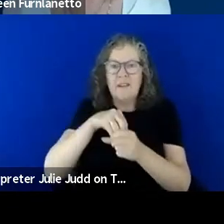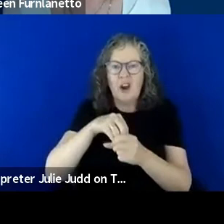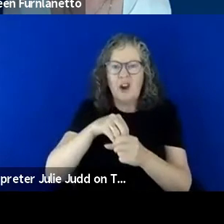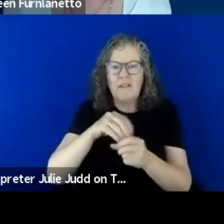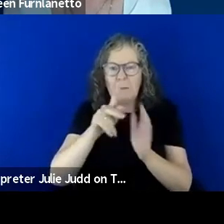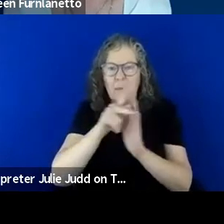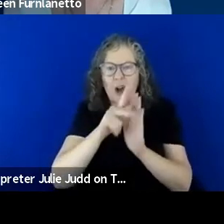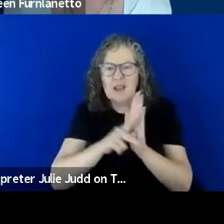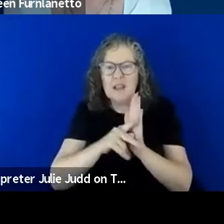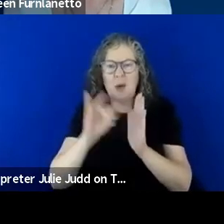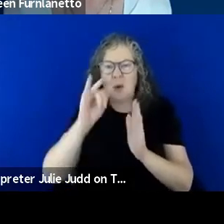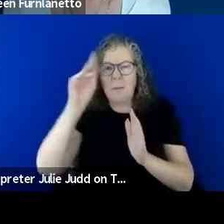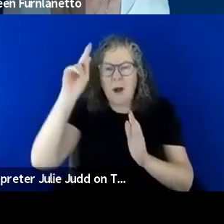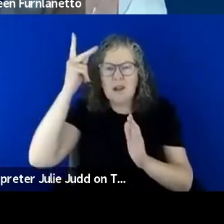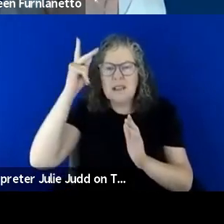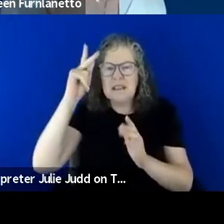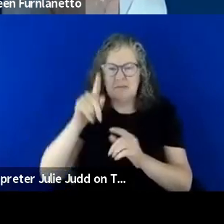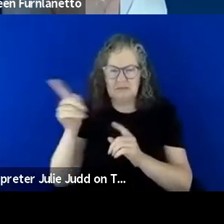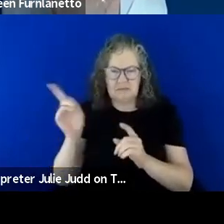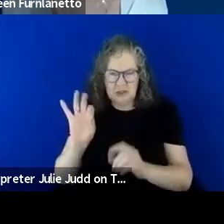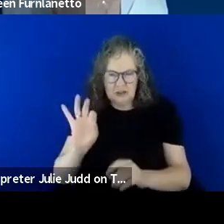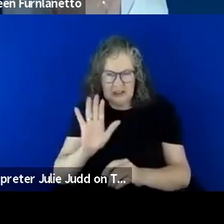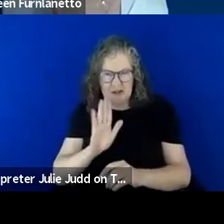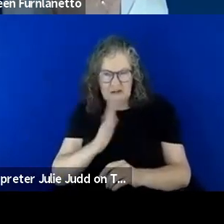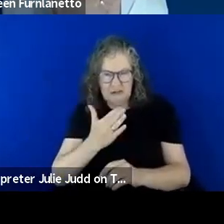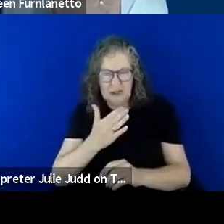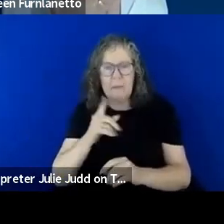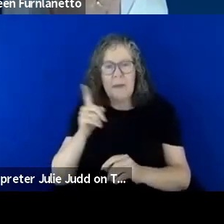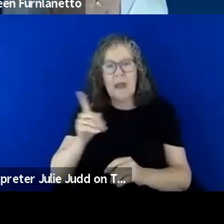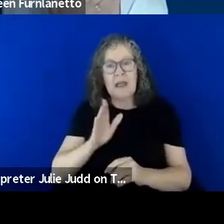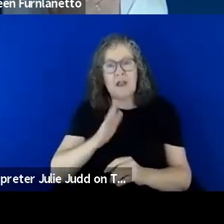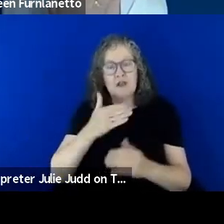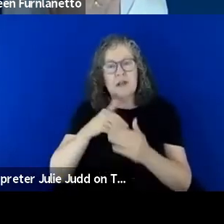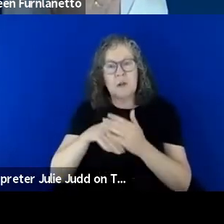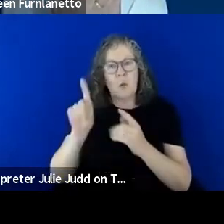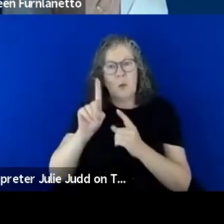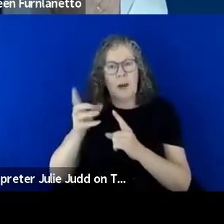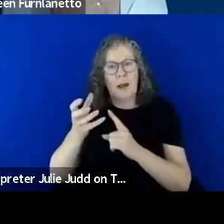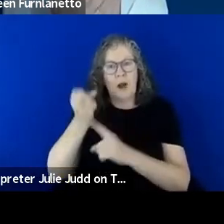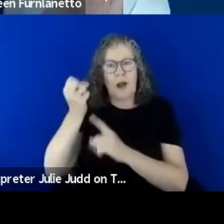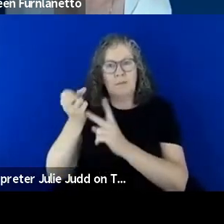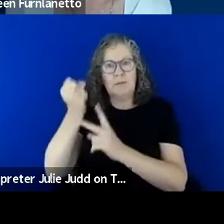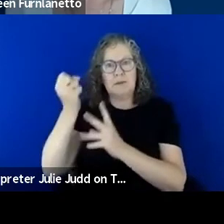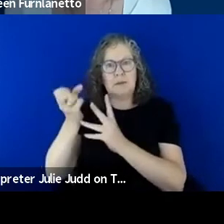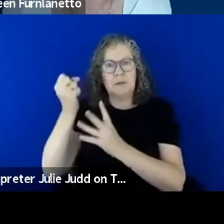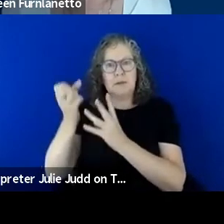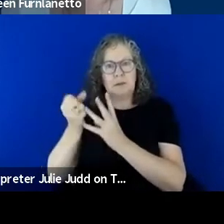but what they are interested in the practical outcome what is there like an indication of the